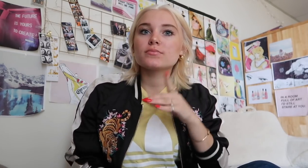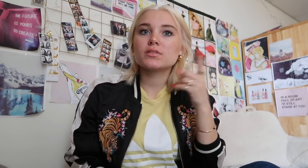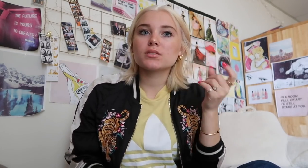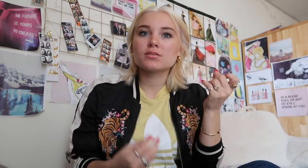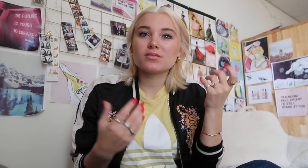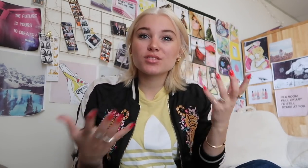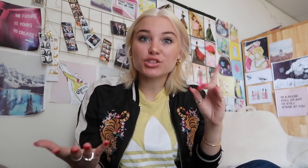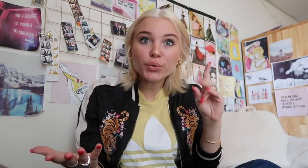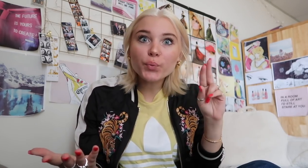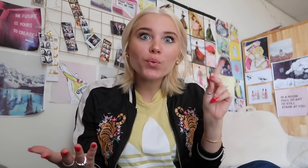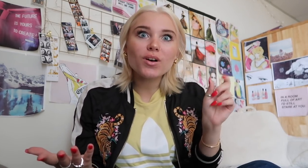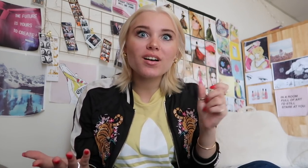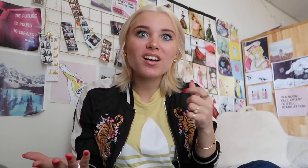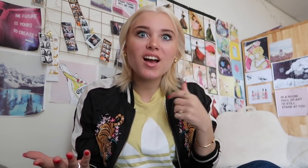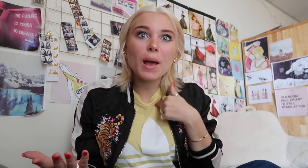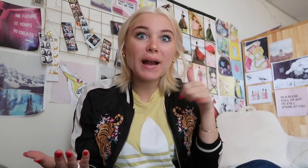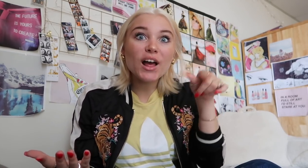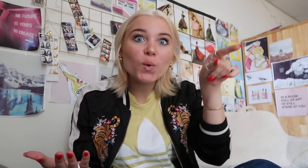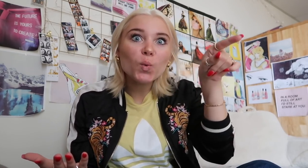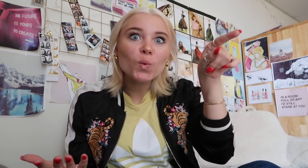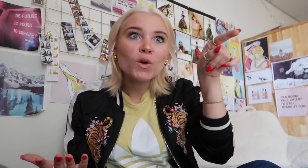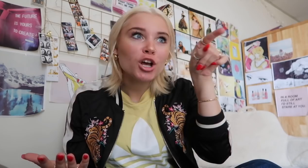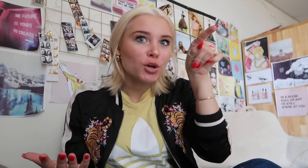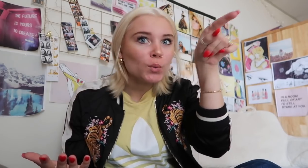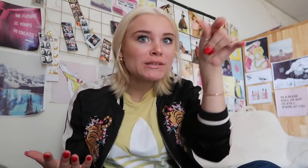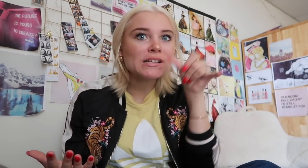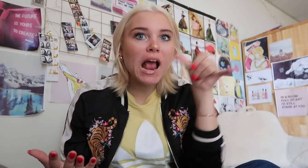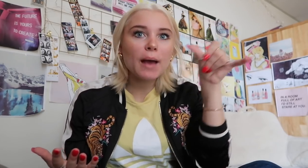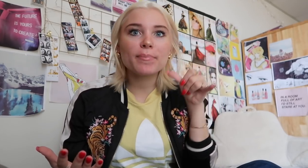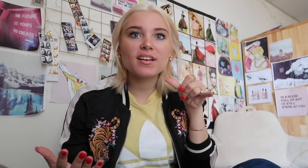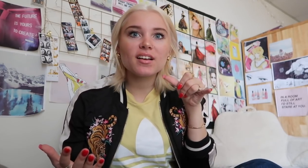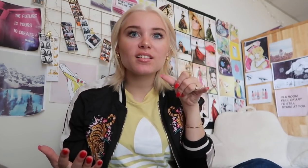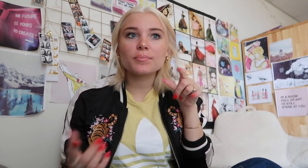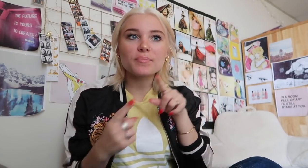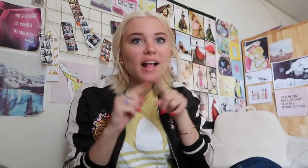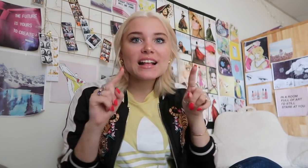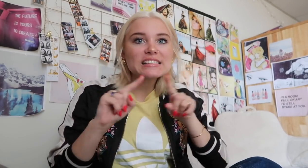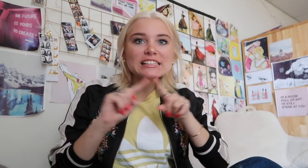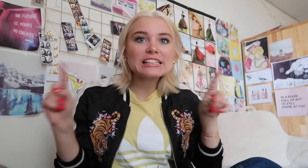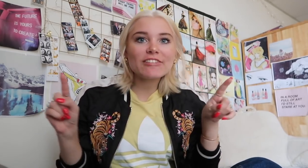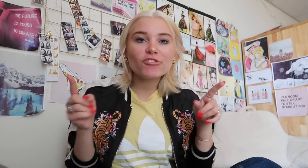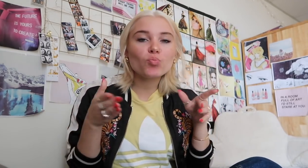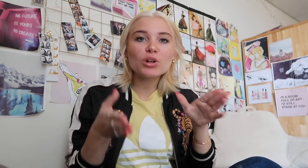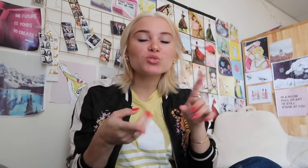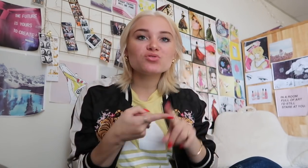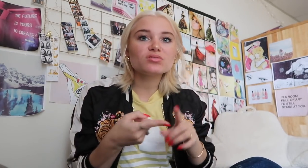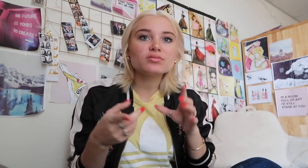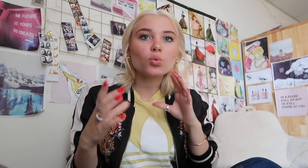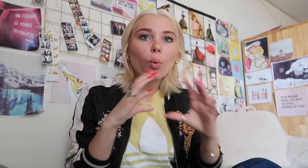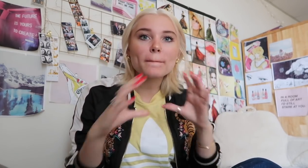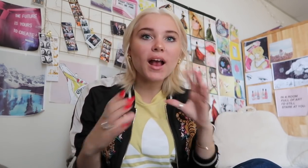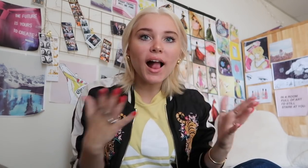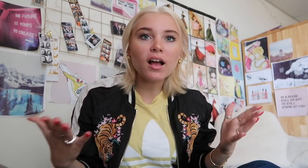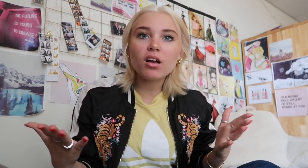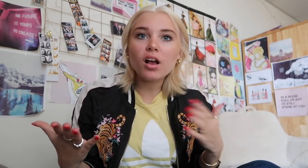I was like dude, I am a human just like you guys are we both just have different ways to communicate